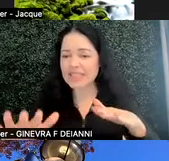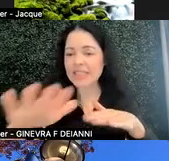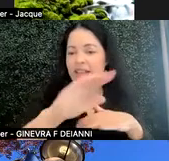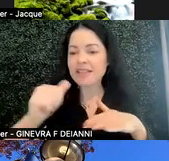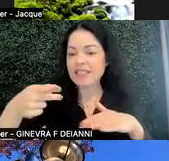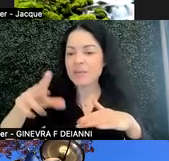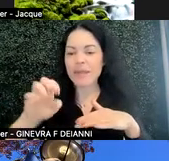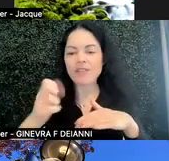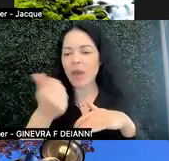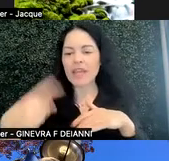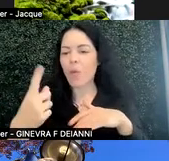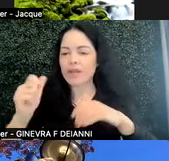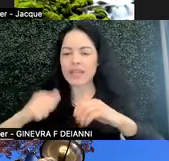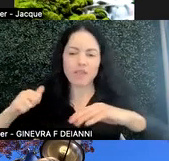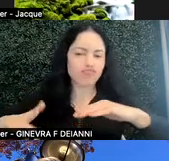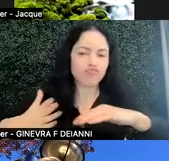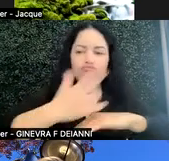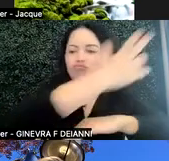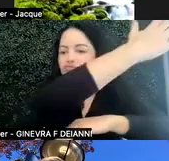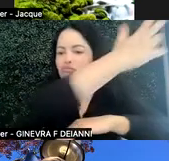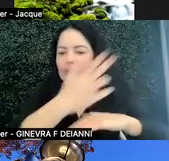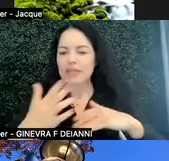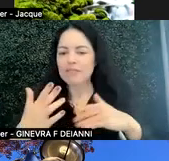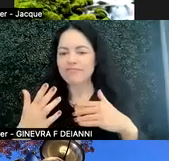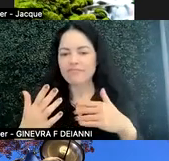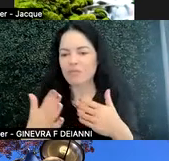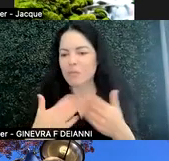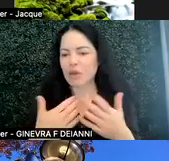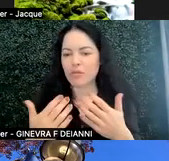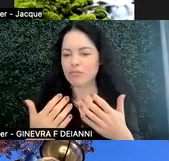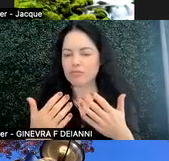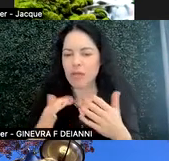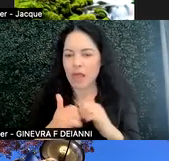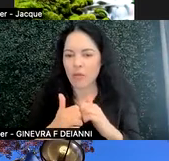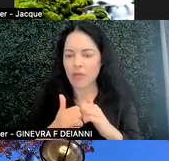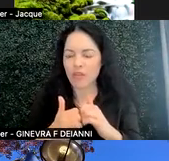on what mode they're using. OK.